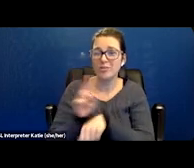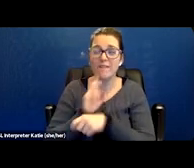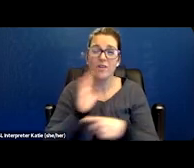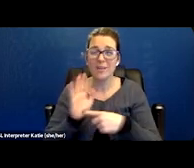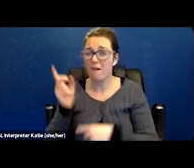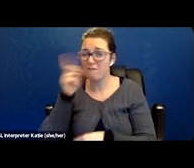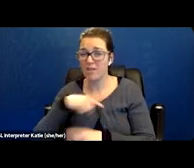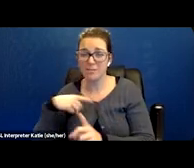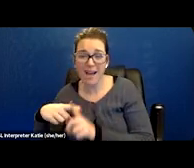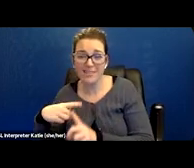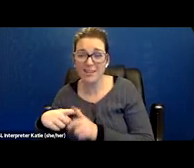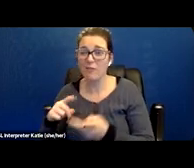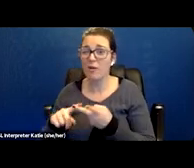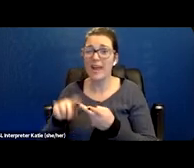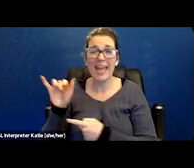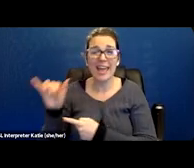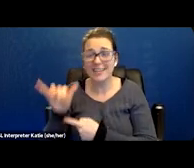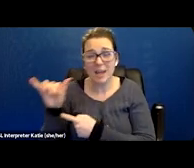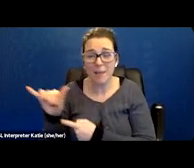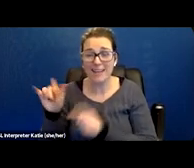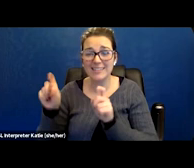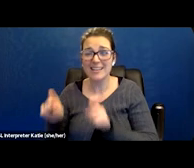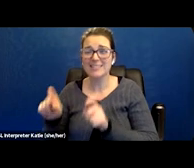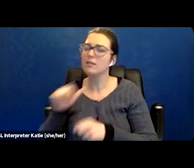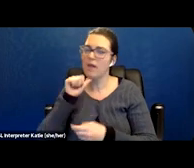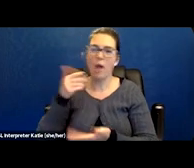which doesn't actually diagnose an infection.